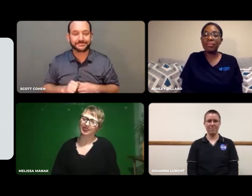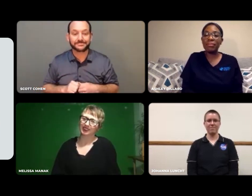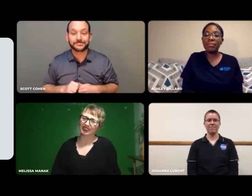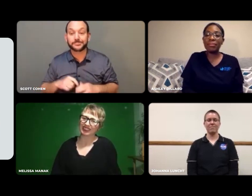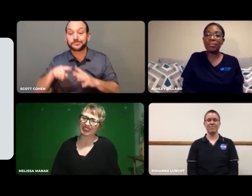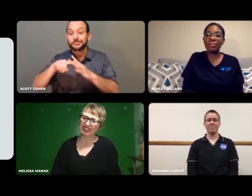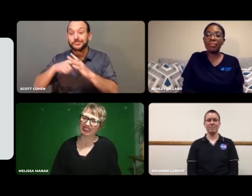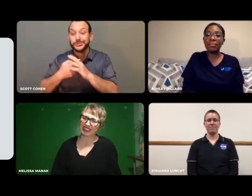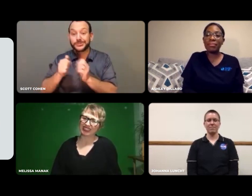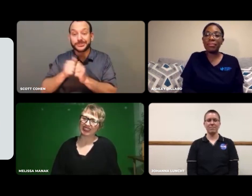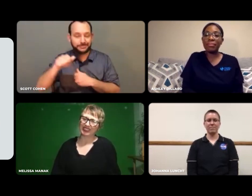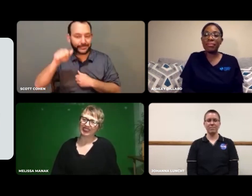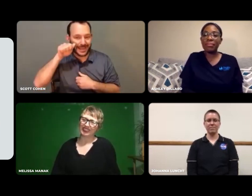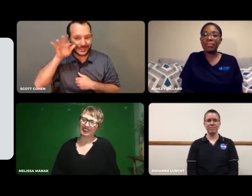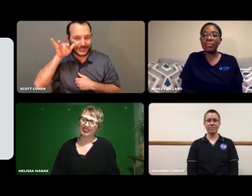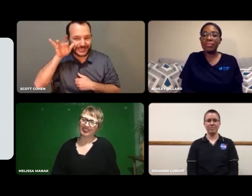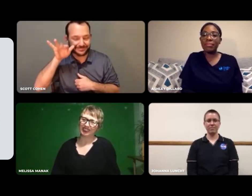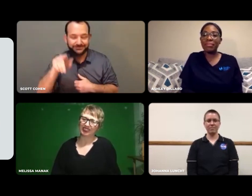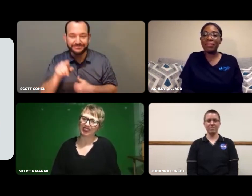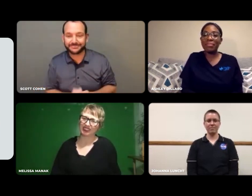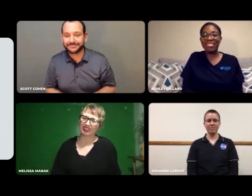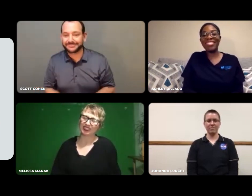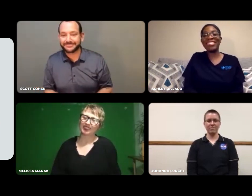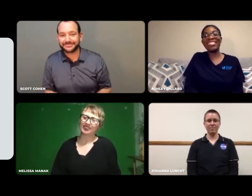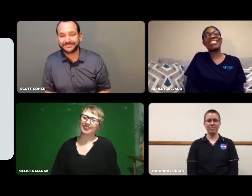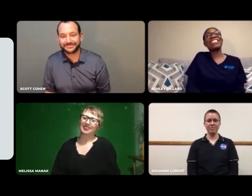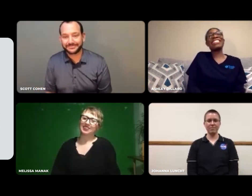We'll start with Ashley.